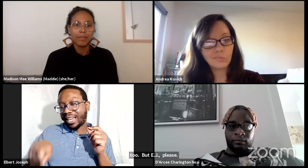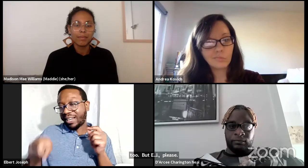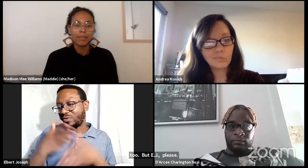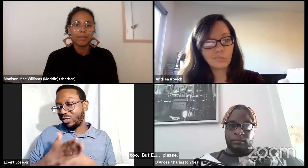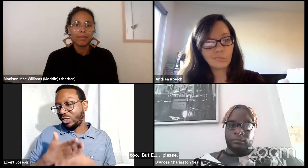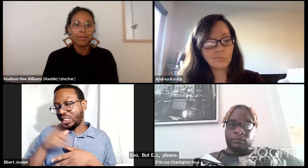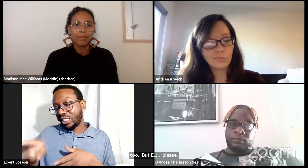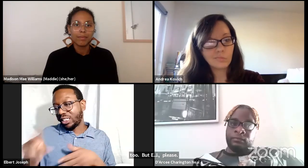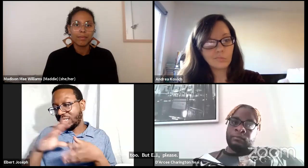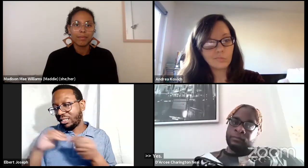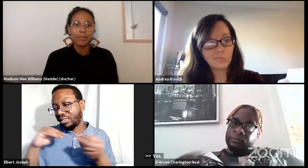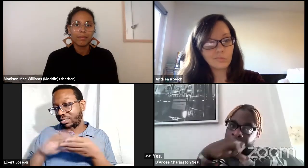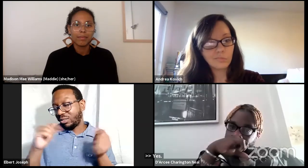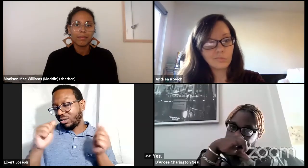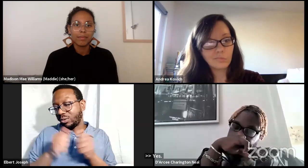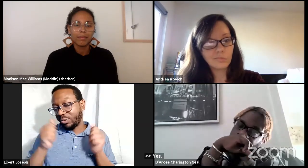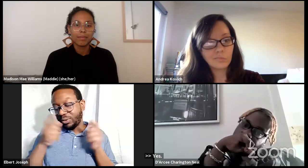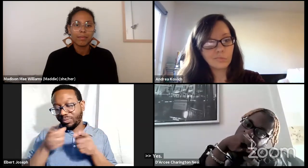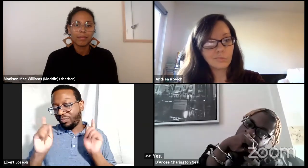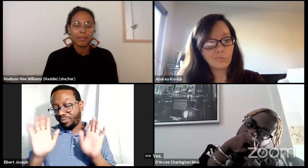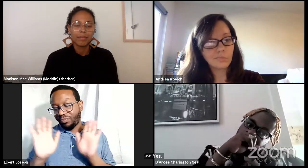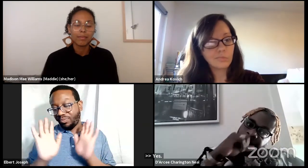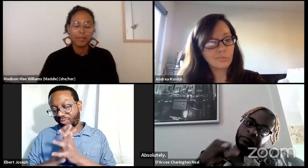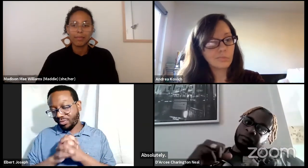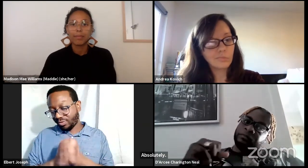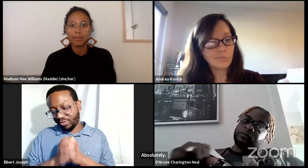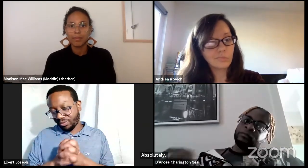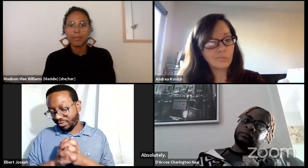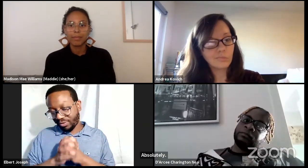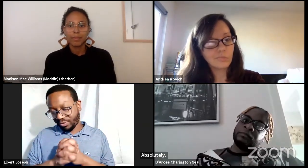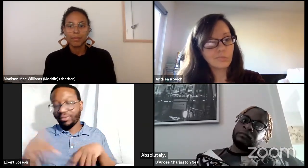I wanna share this little anecdote. I have, I just have to share this story.